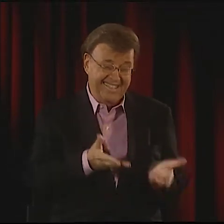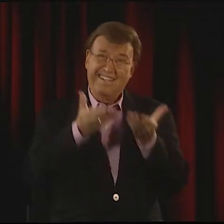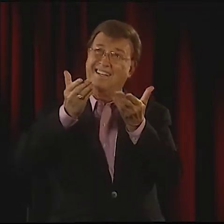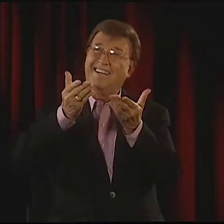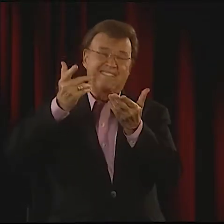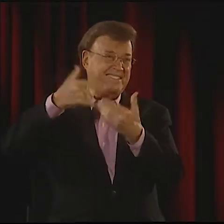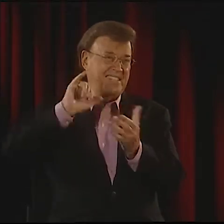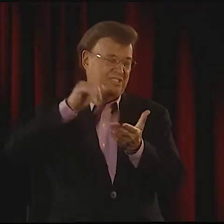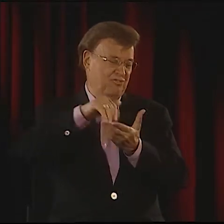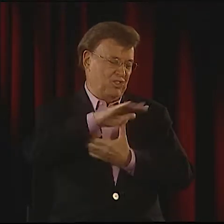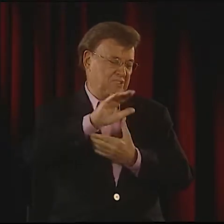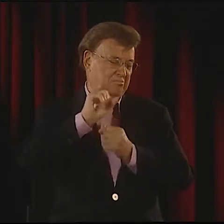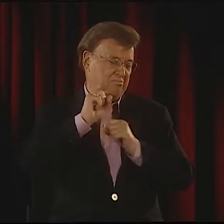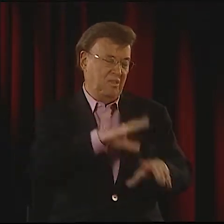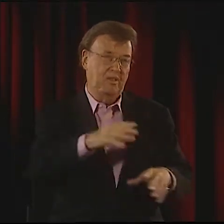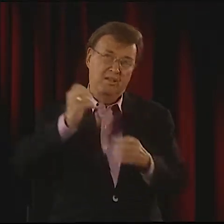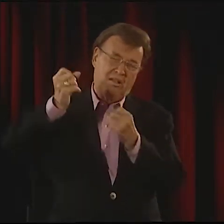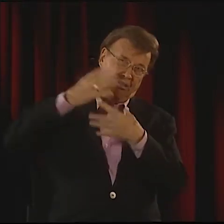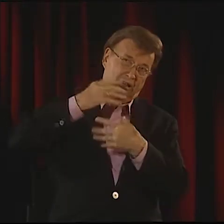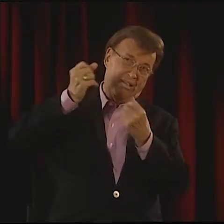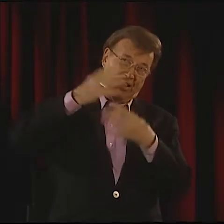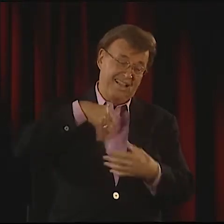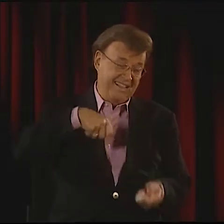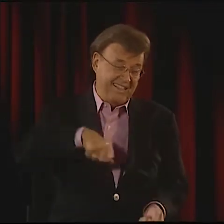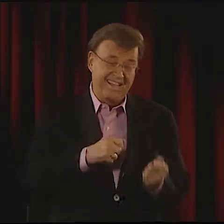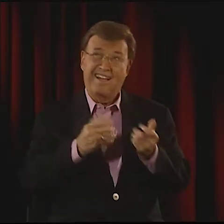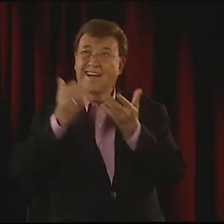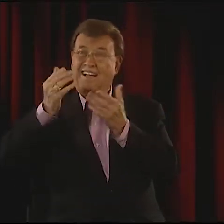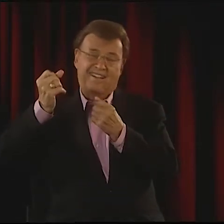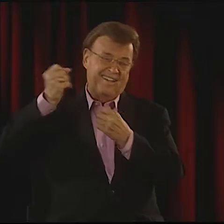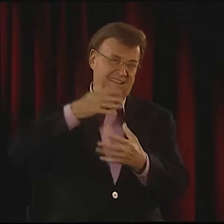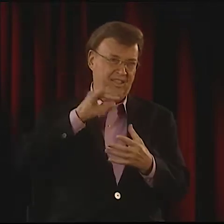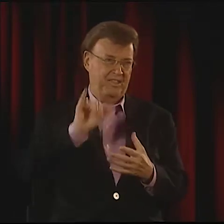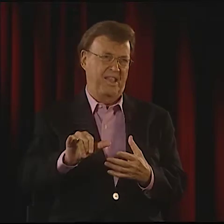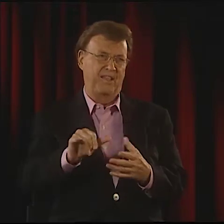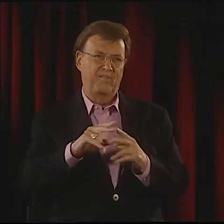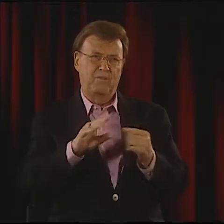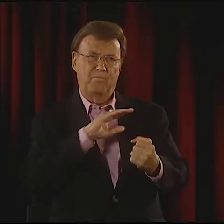WHICH IS ASL, AND THAT EVERY TIME THEY TRY TO SHOW IT, THE DIRT IS THROWN BACK INTO THE FACES